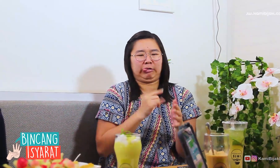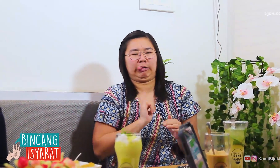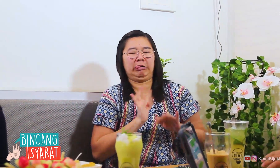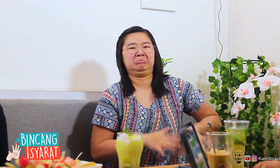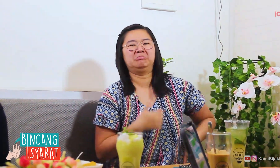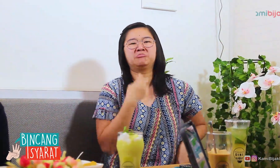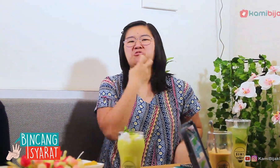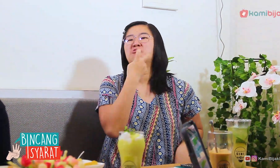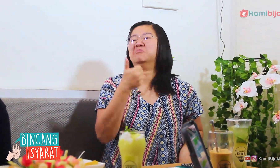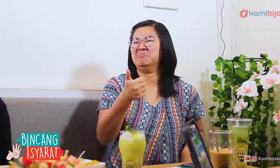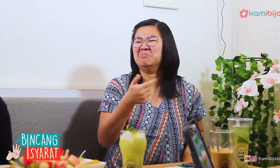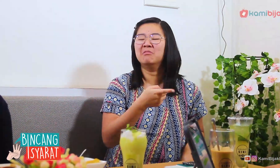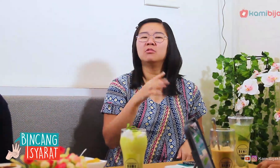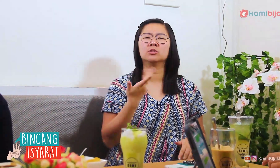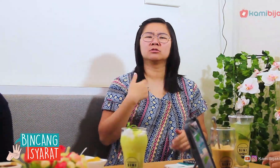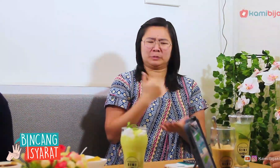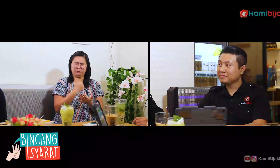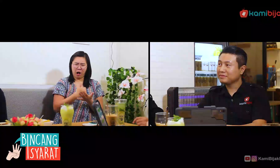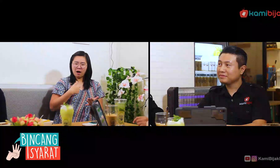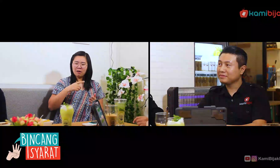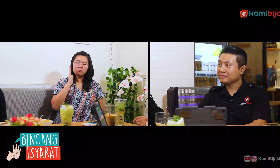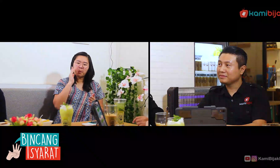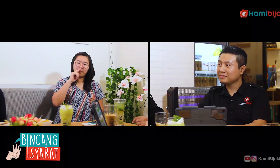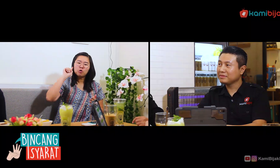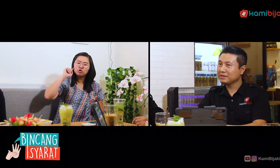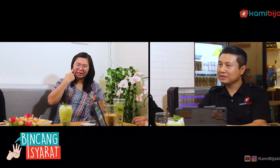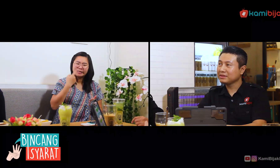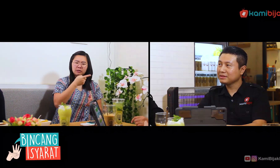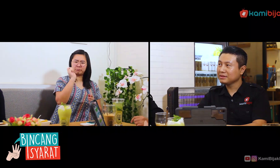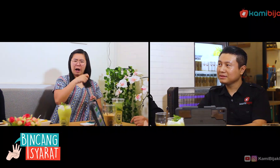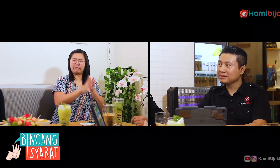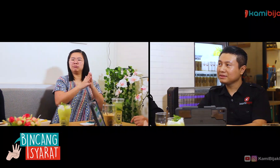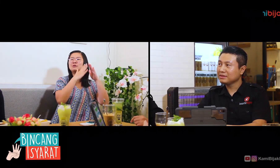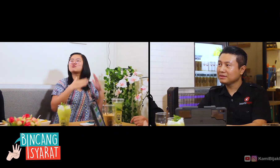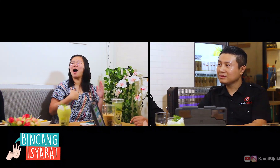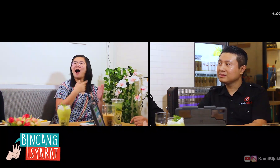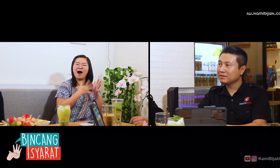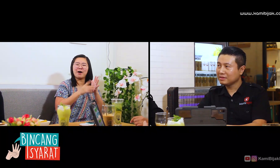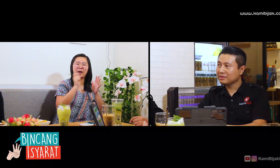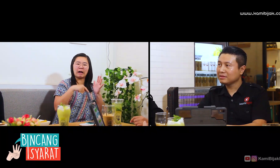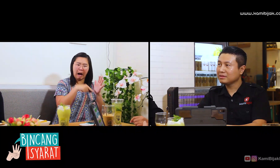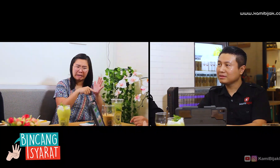So, I ignore and rely more on spoken language. Then, my father and mother who are Deaf, actively using sign language at home to communicate.